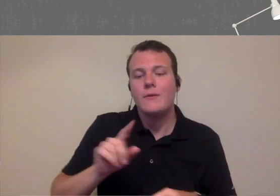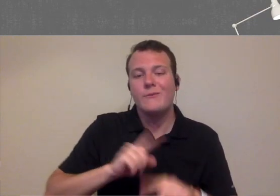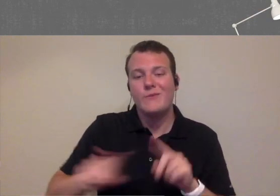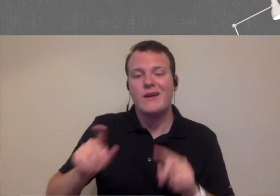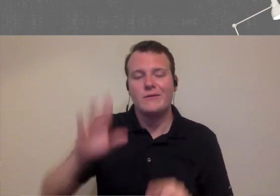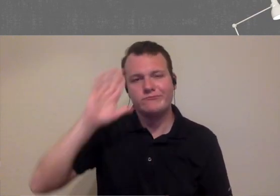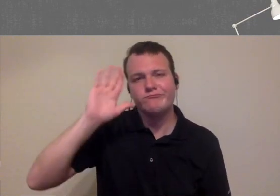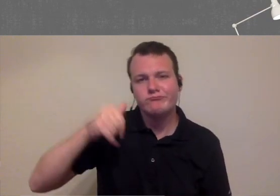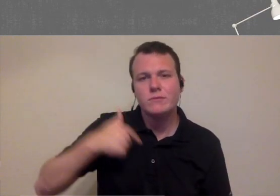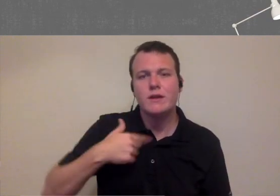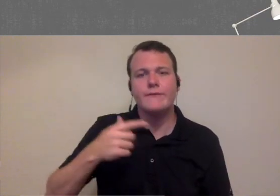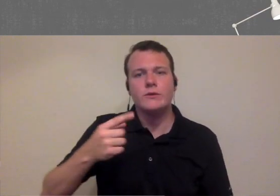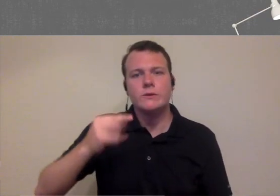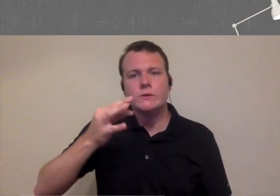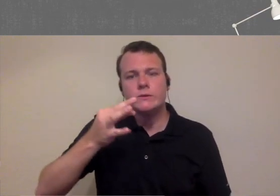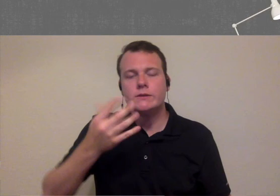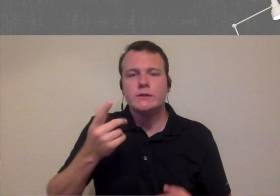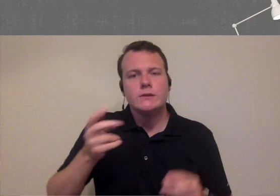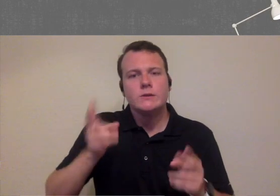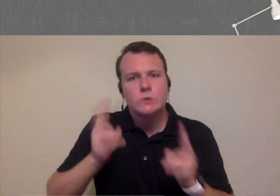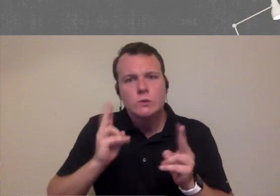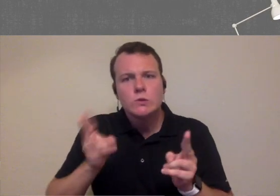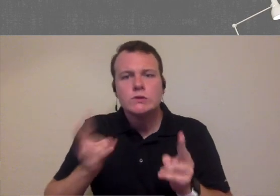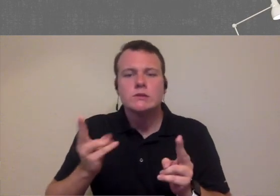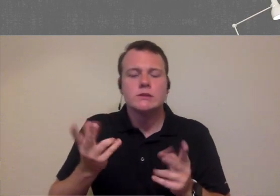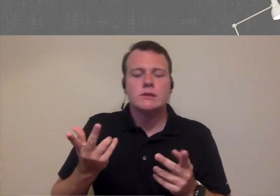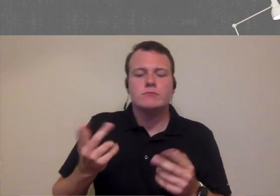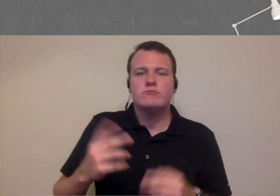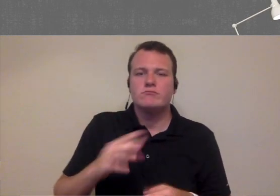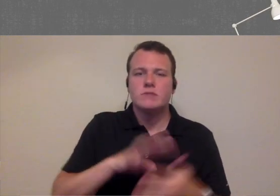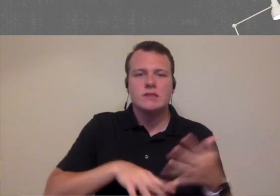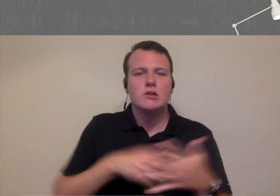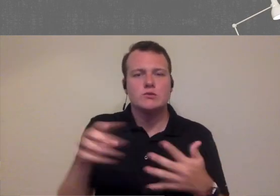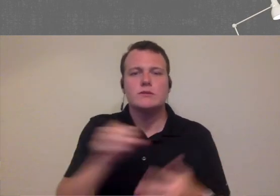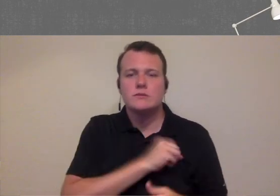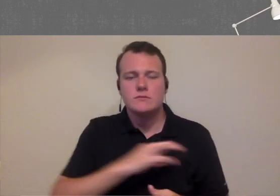administrative staff they do have the sort of authority to schedule then with